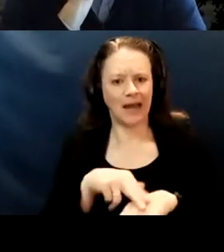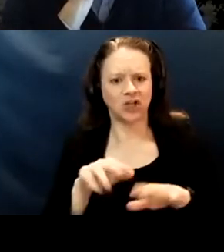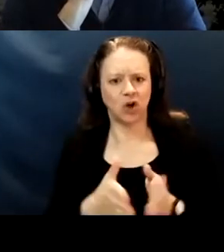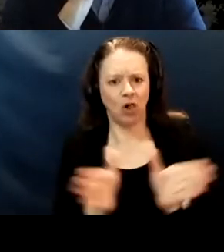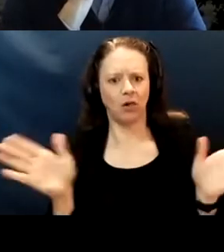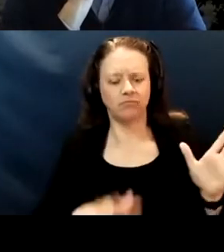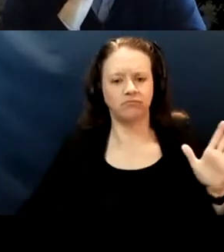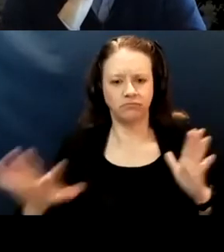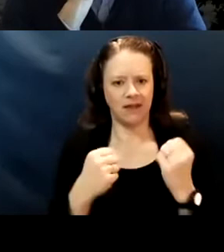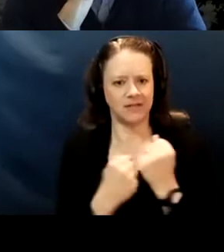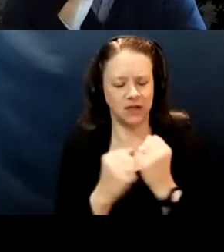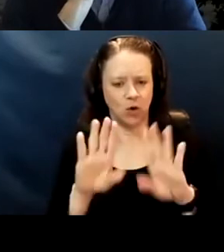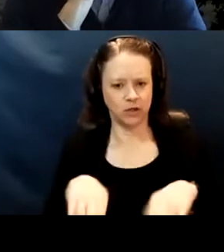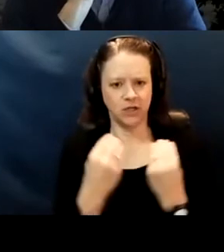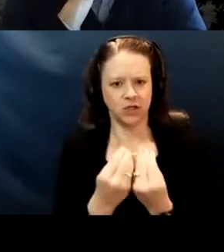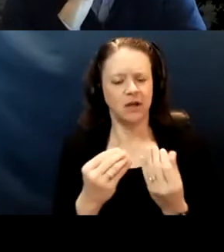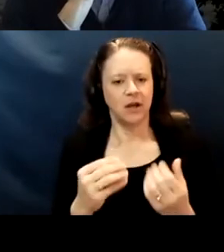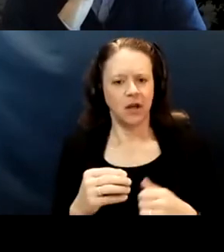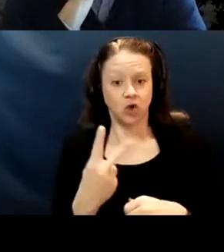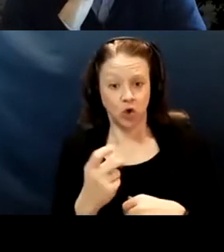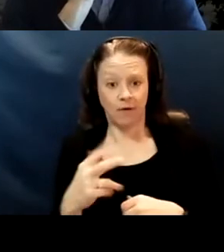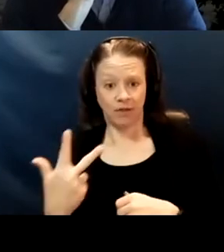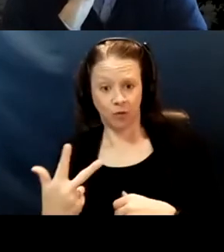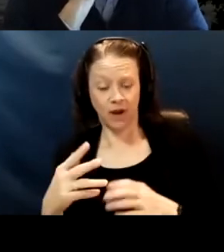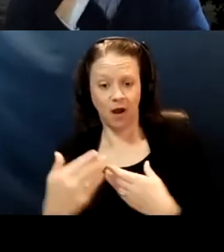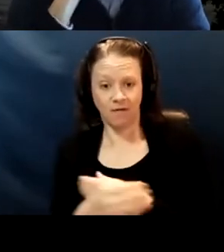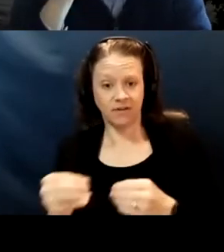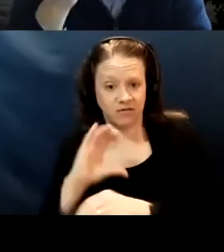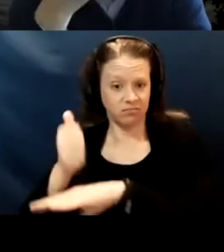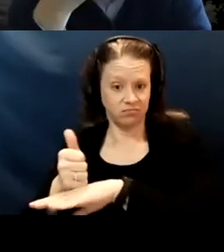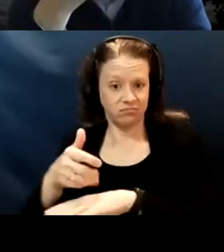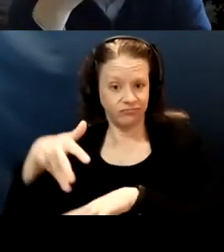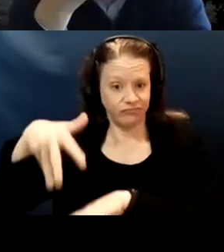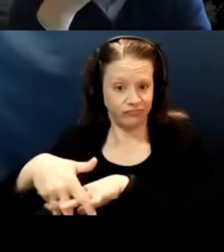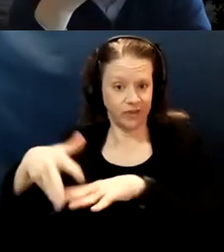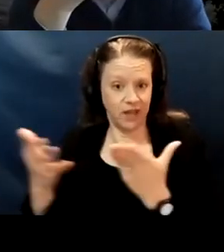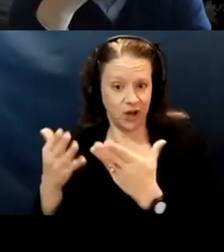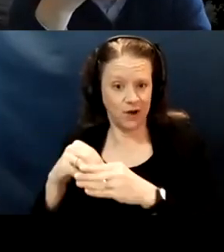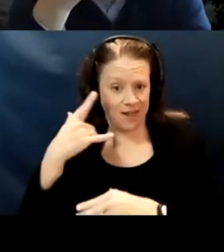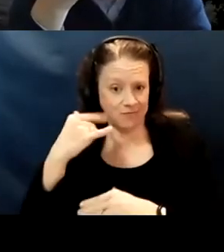Two out of our three offices are in California. And our mission is to fight senior poverty